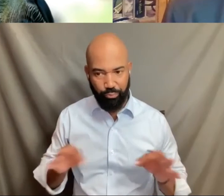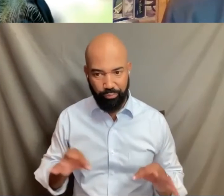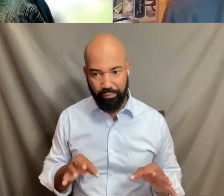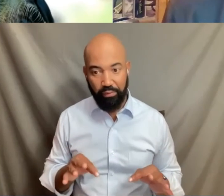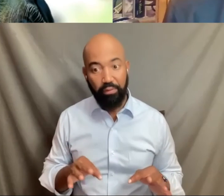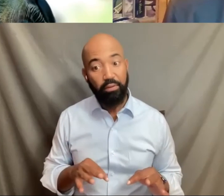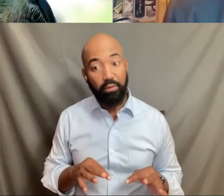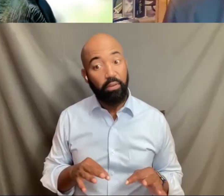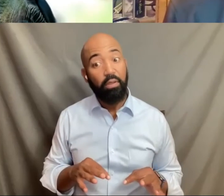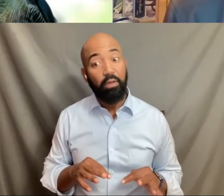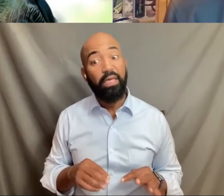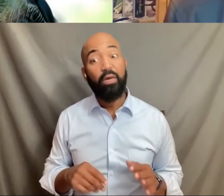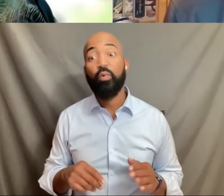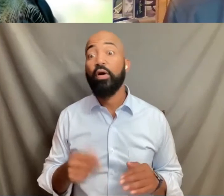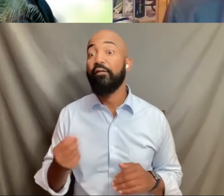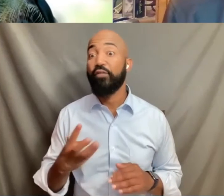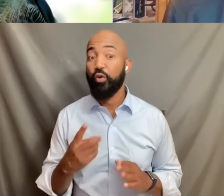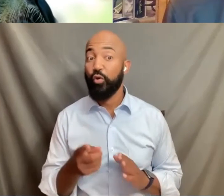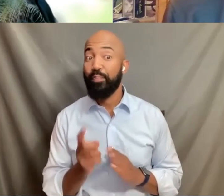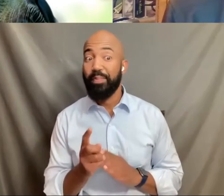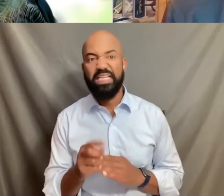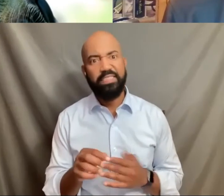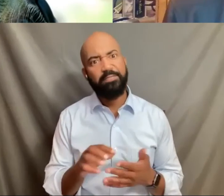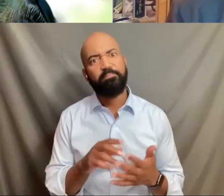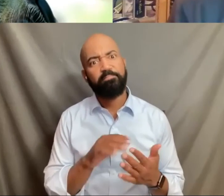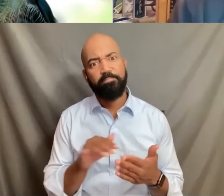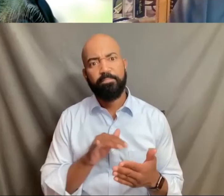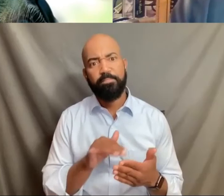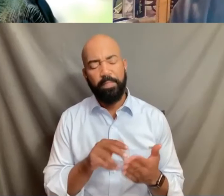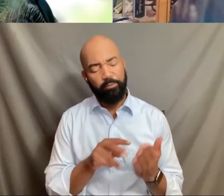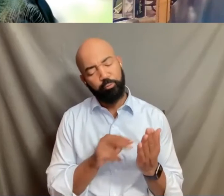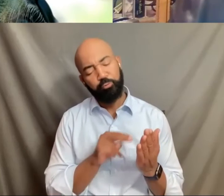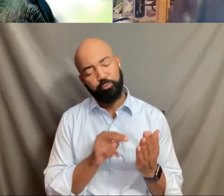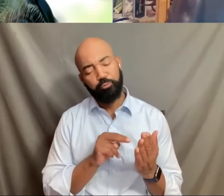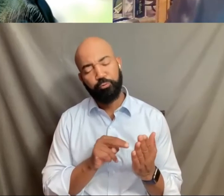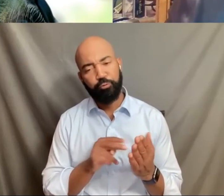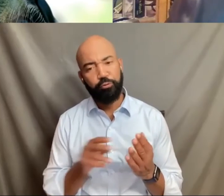and it would clearly tell you how broad his knowledge is.